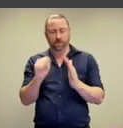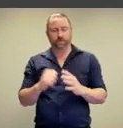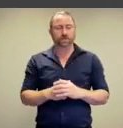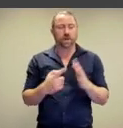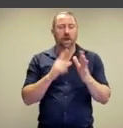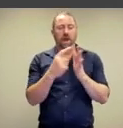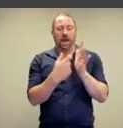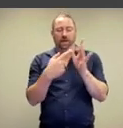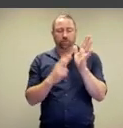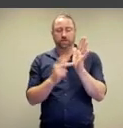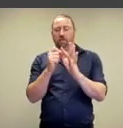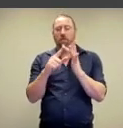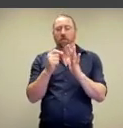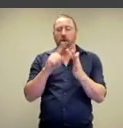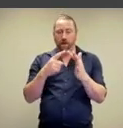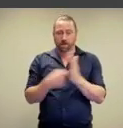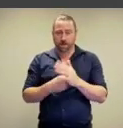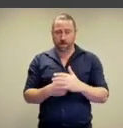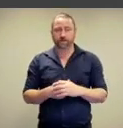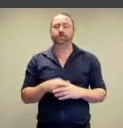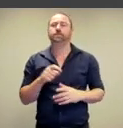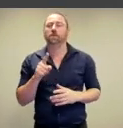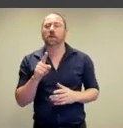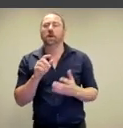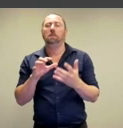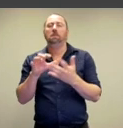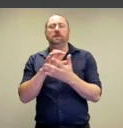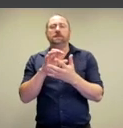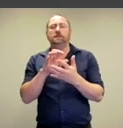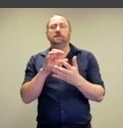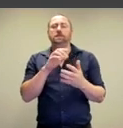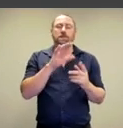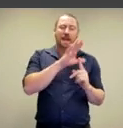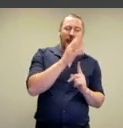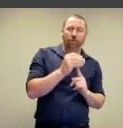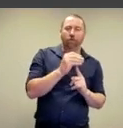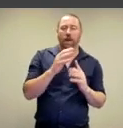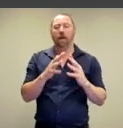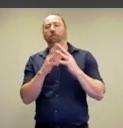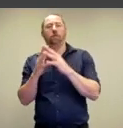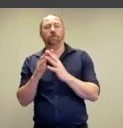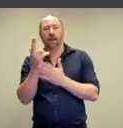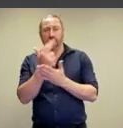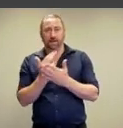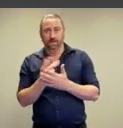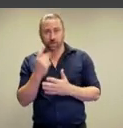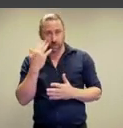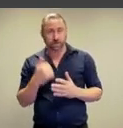as you vote. So Adrian Piper